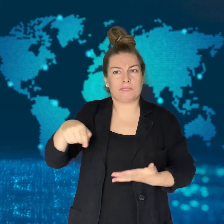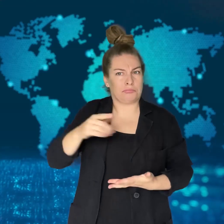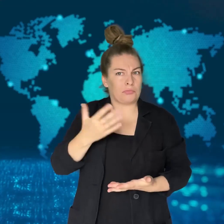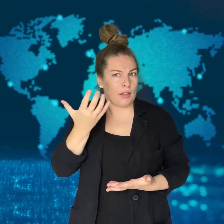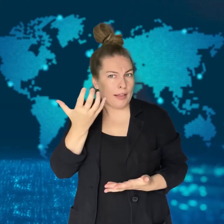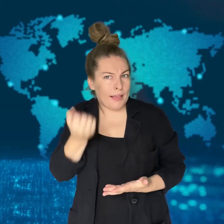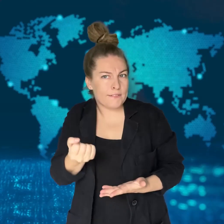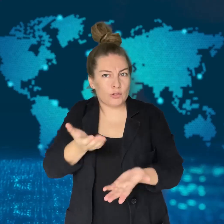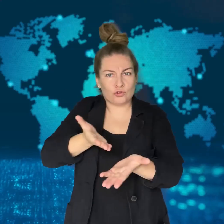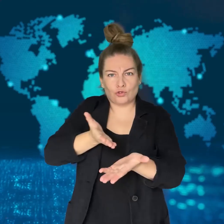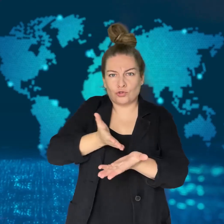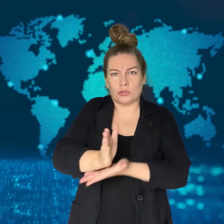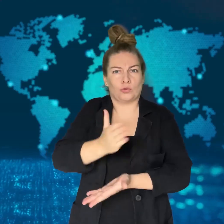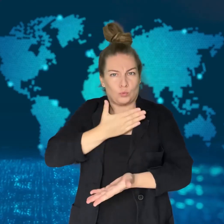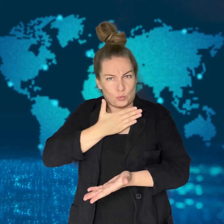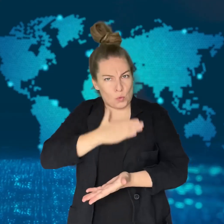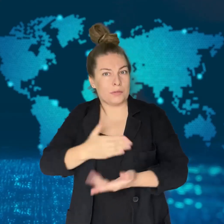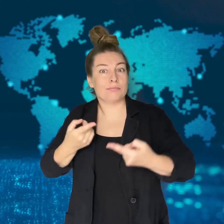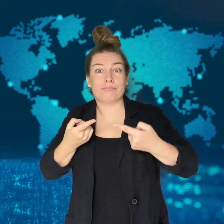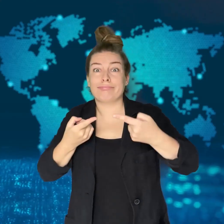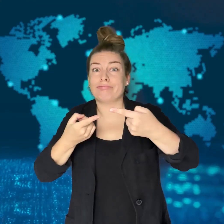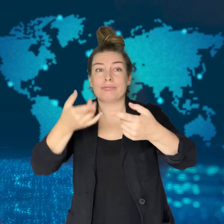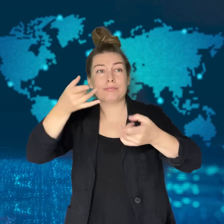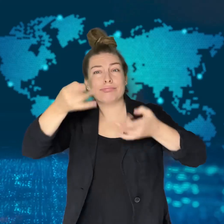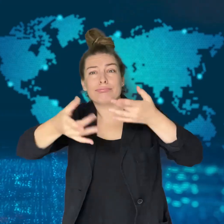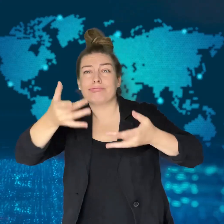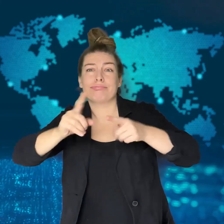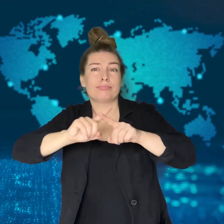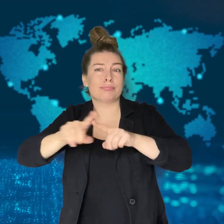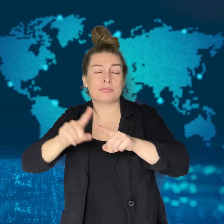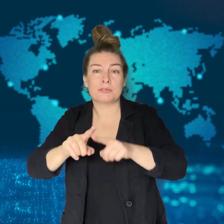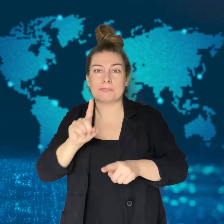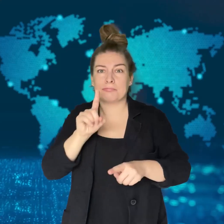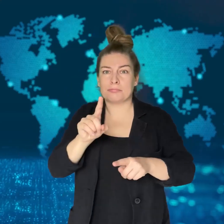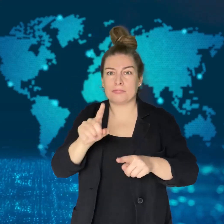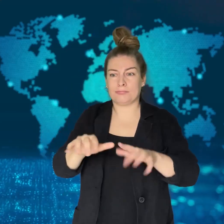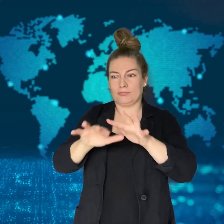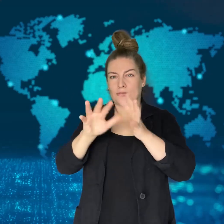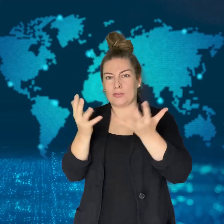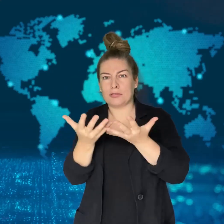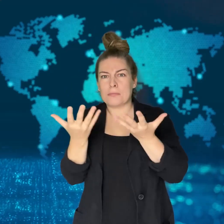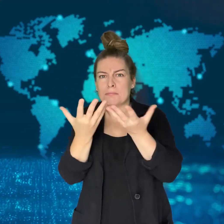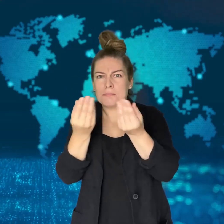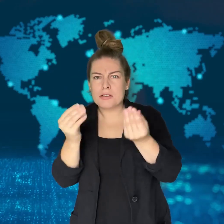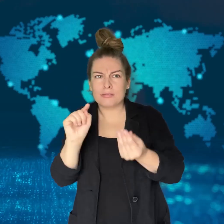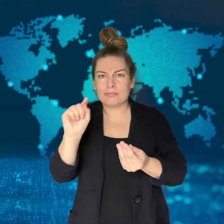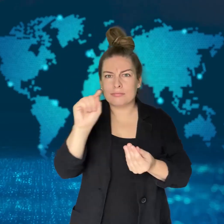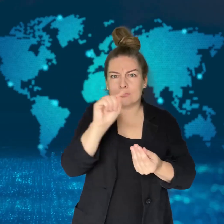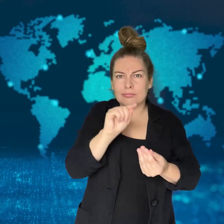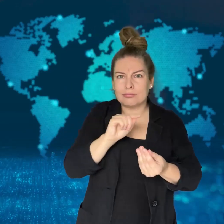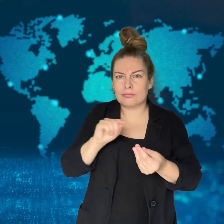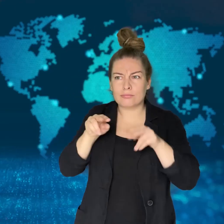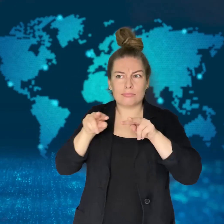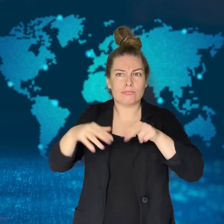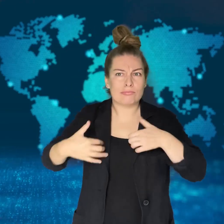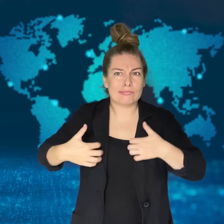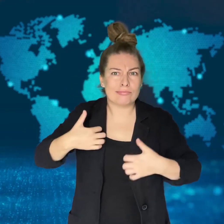The country believes it has the right to retaliate